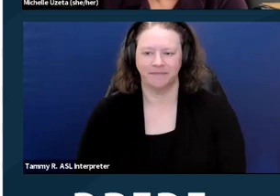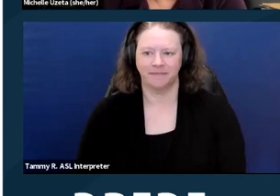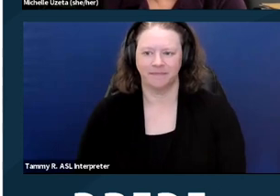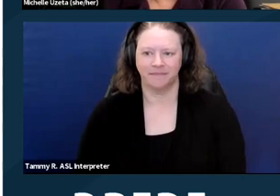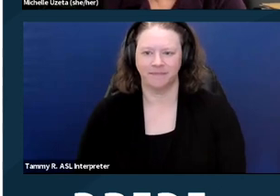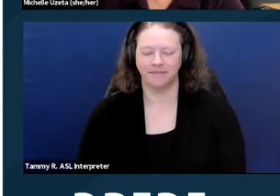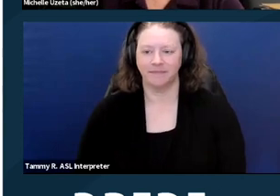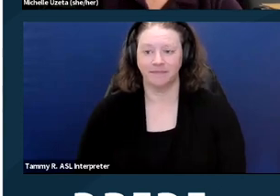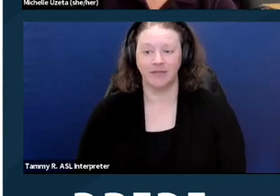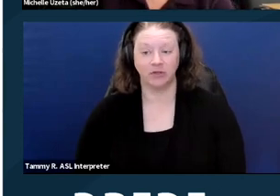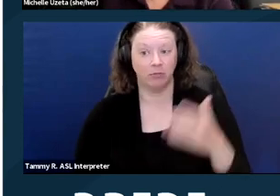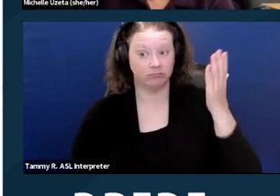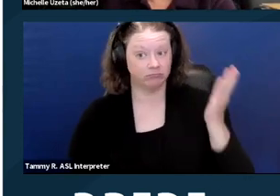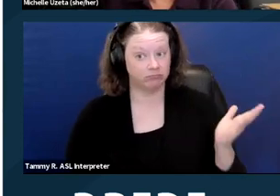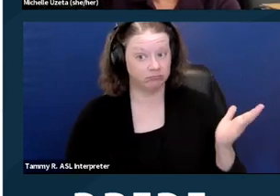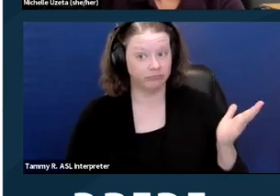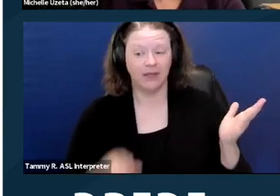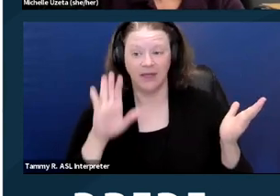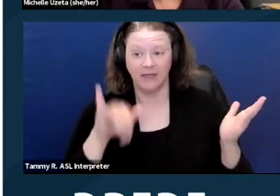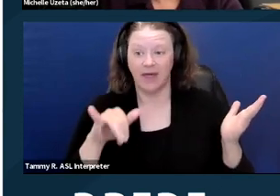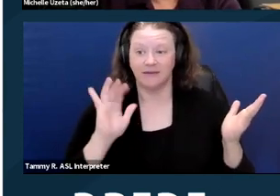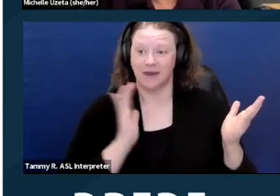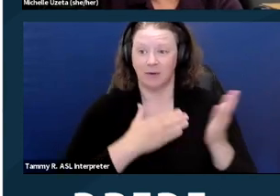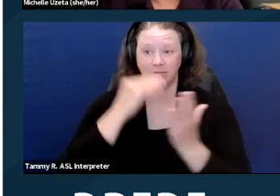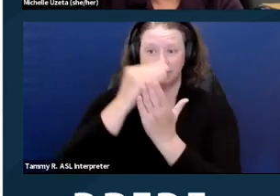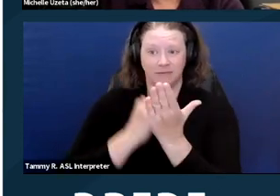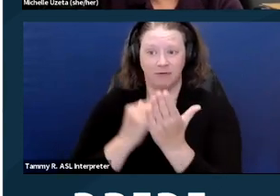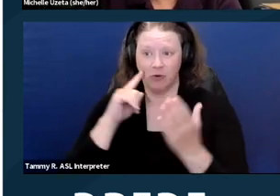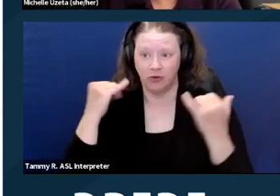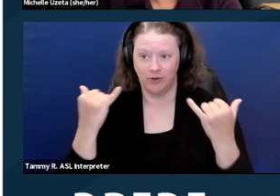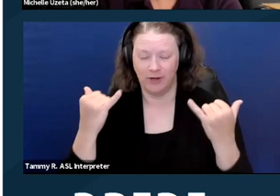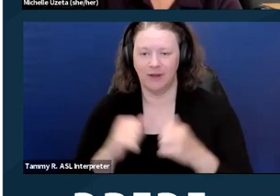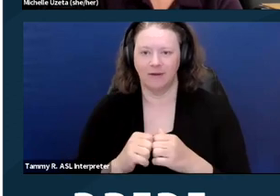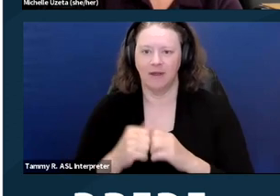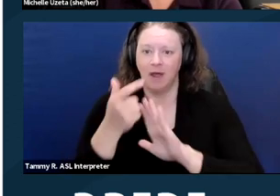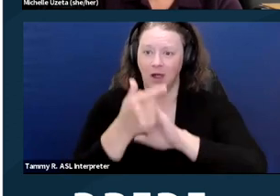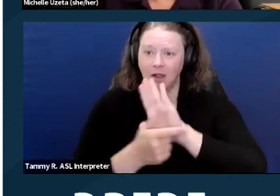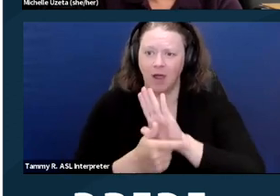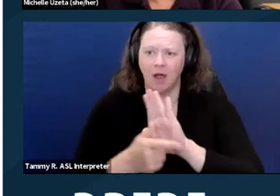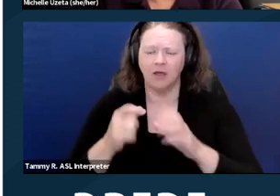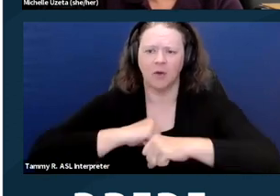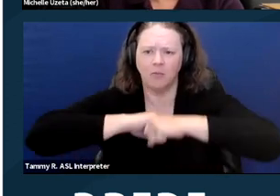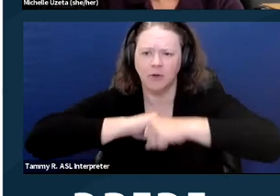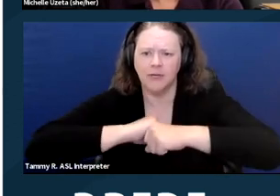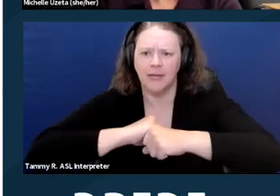Okay, so today we're gonna cover a few things. The laws that protect people with disabilities from discrimination in housing,